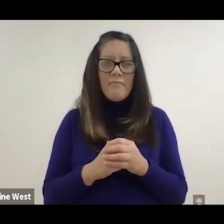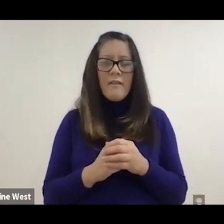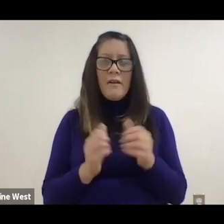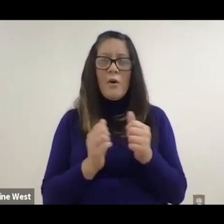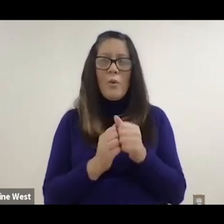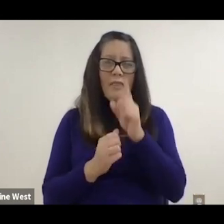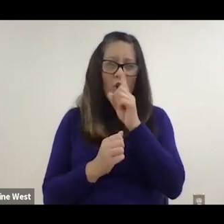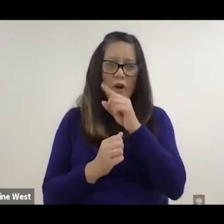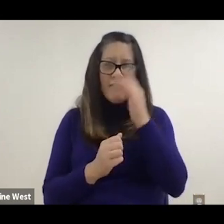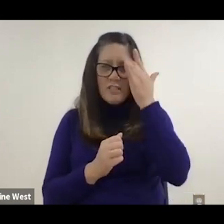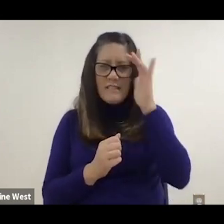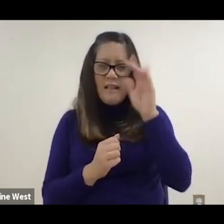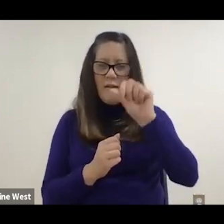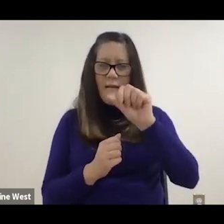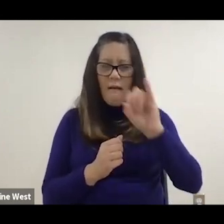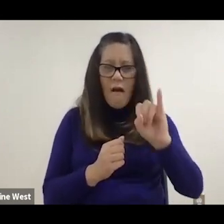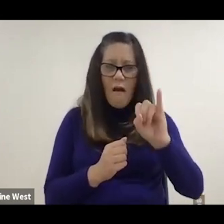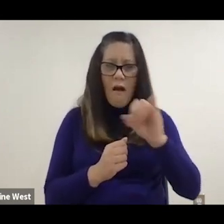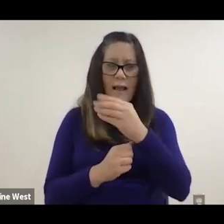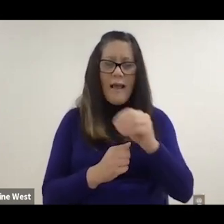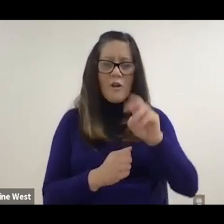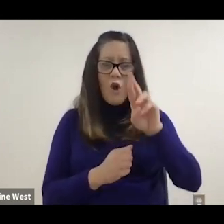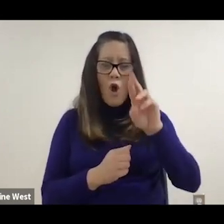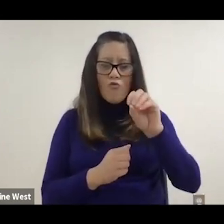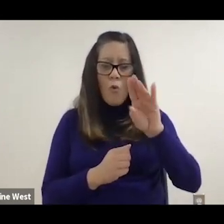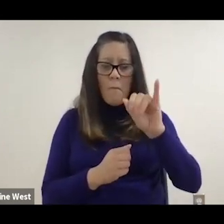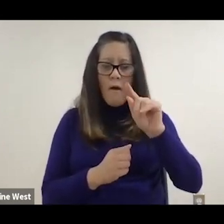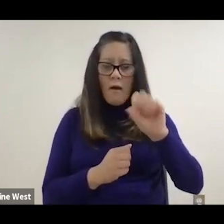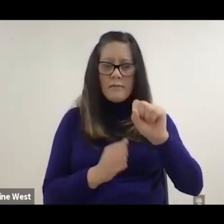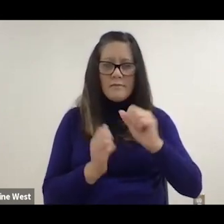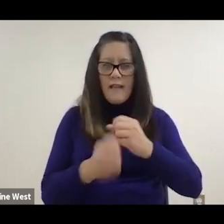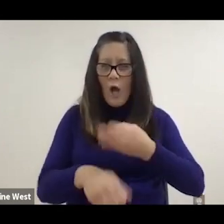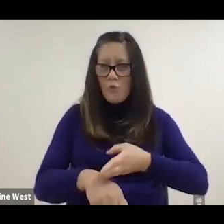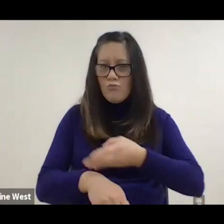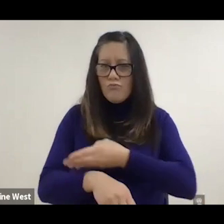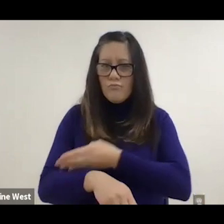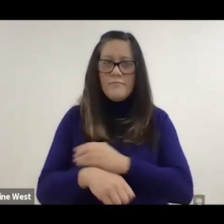intelligence or robotics technology. So I think is another area.